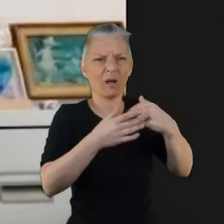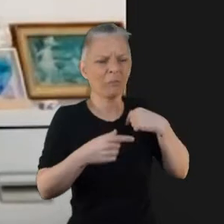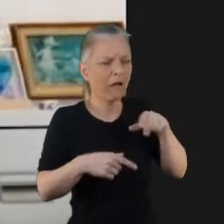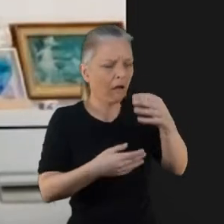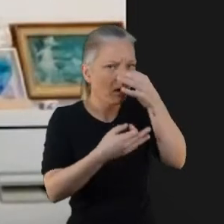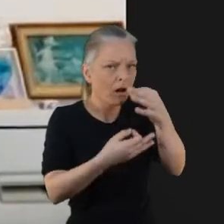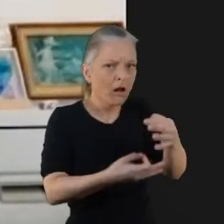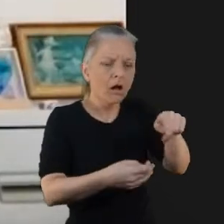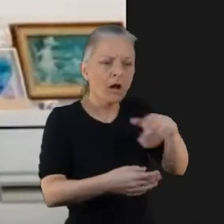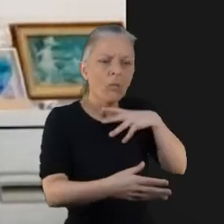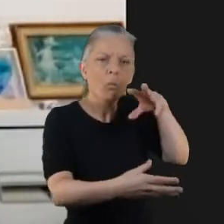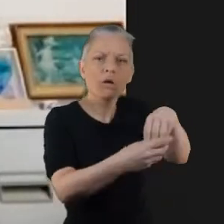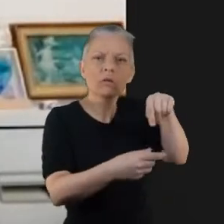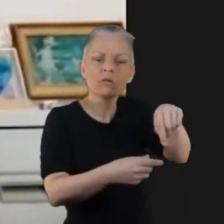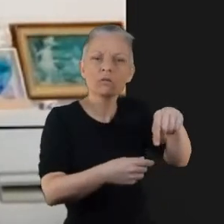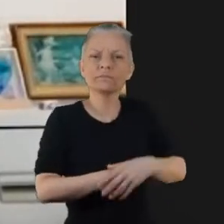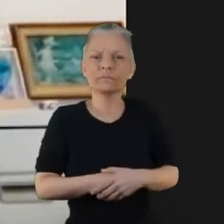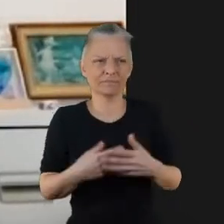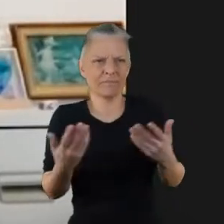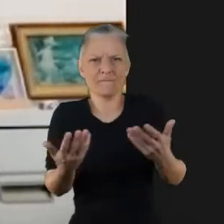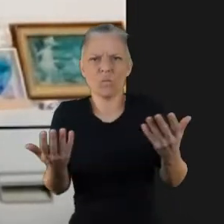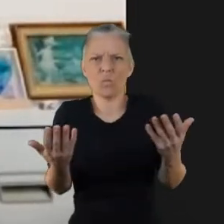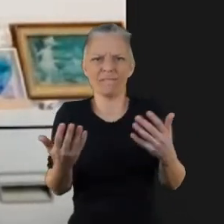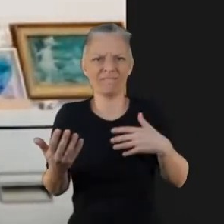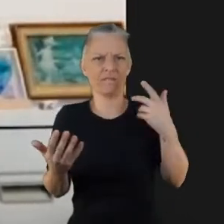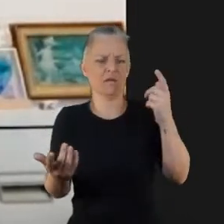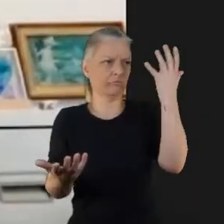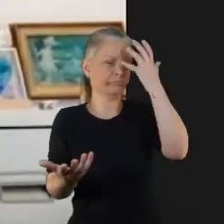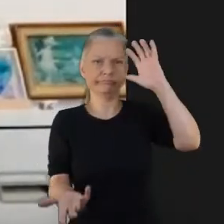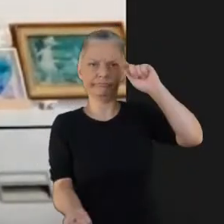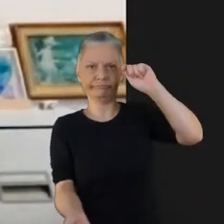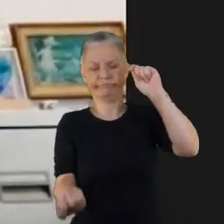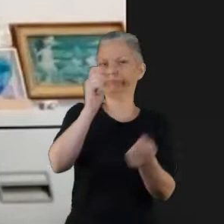I've spent a lot of years doing work in groups and I always feel that groups are very very